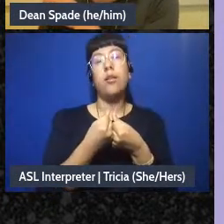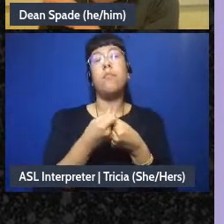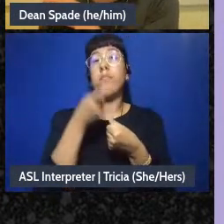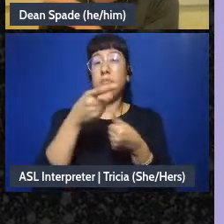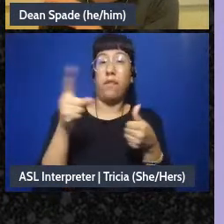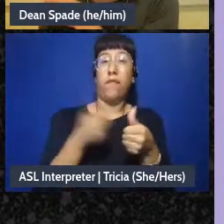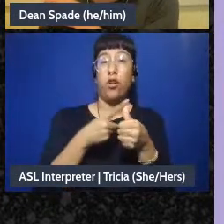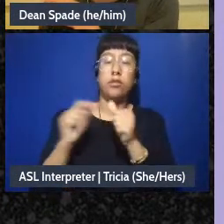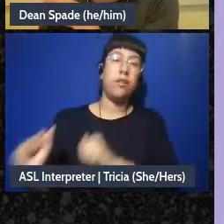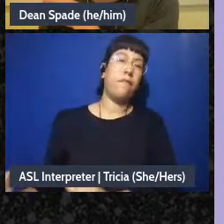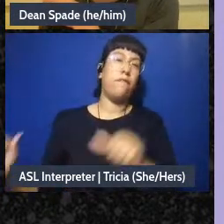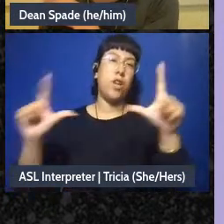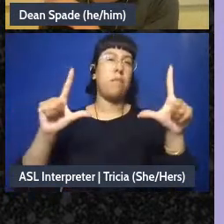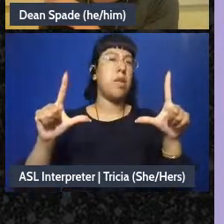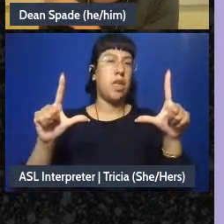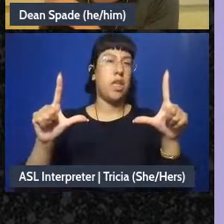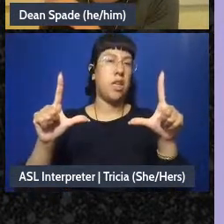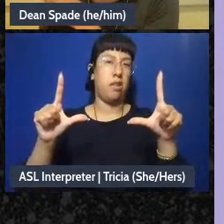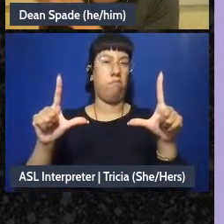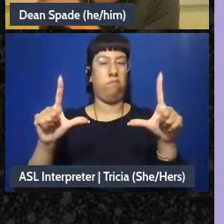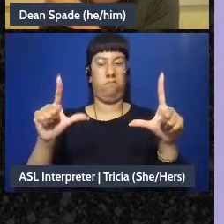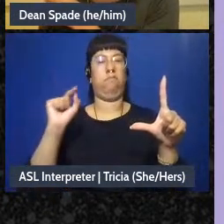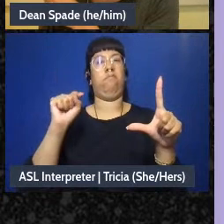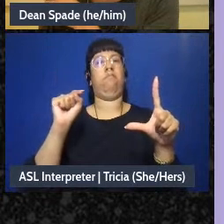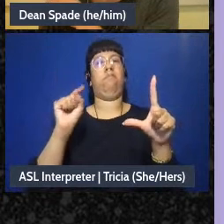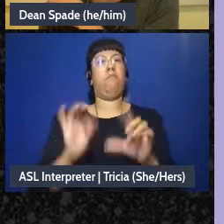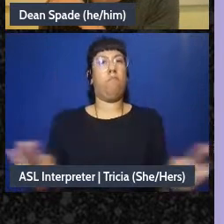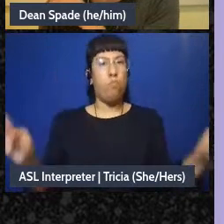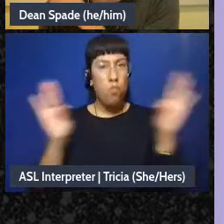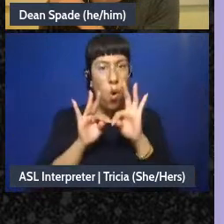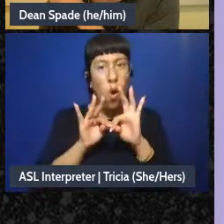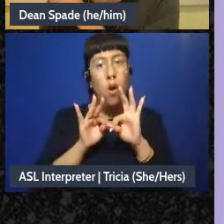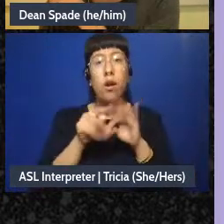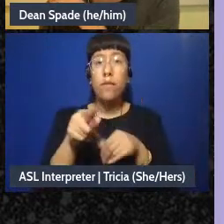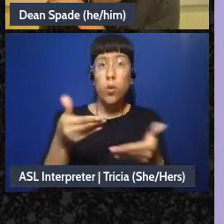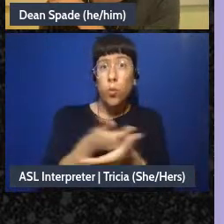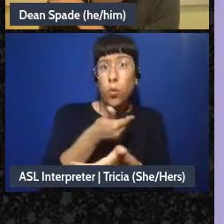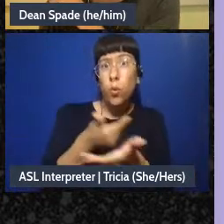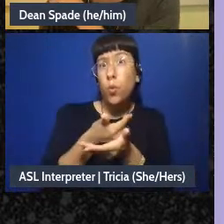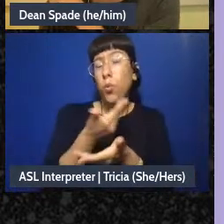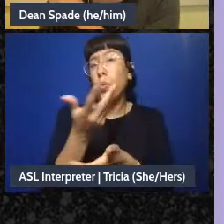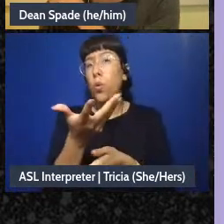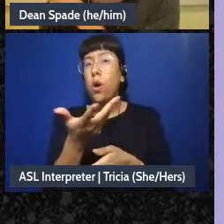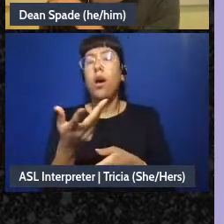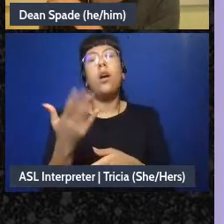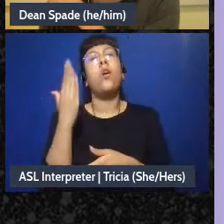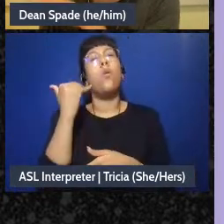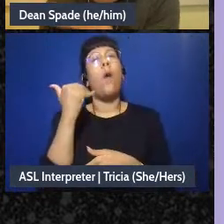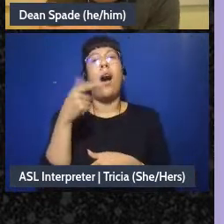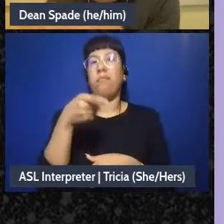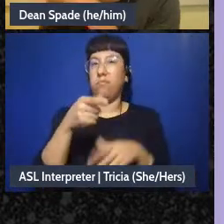that's important for anyone who's new to this workshop. Why i think we should make our groups or